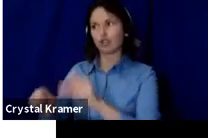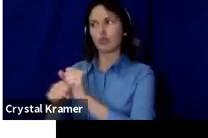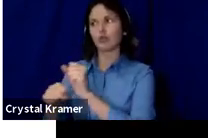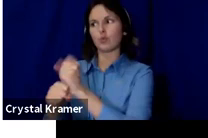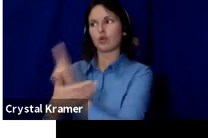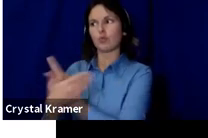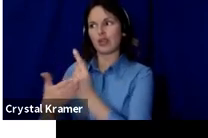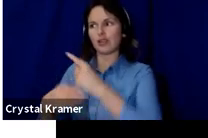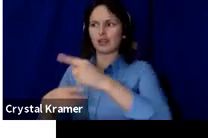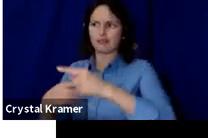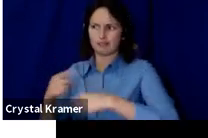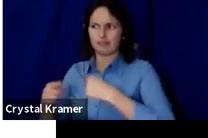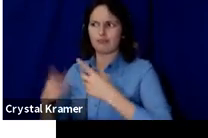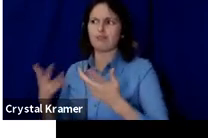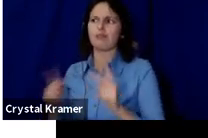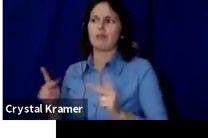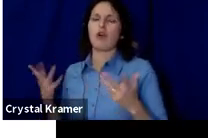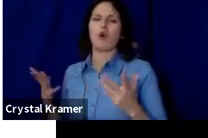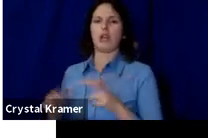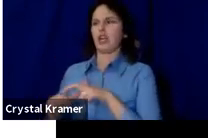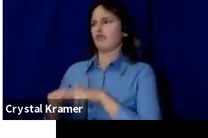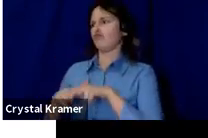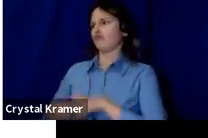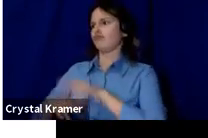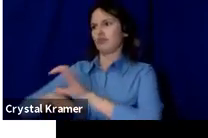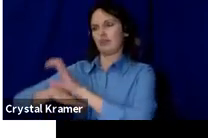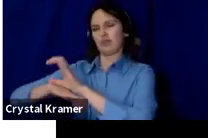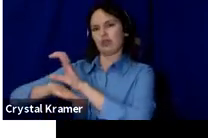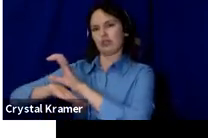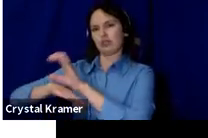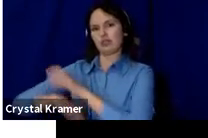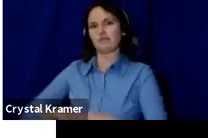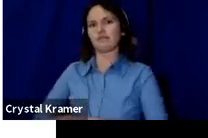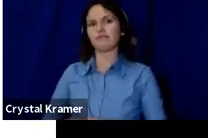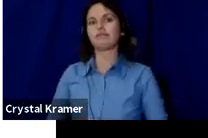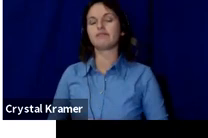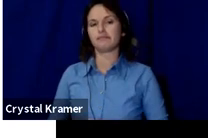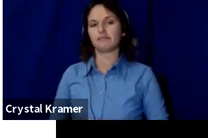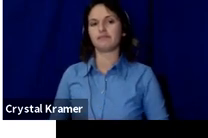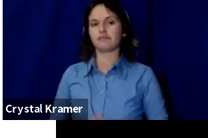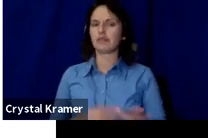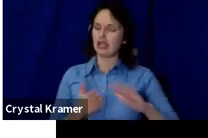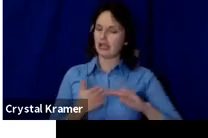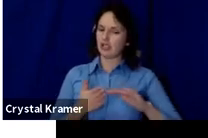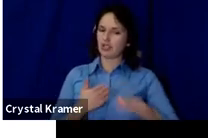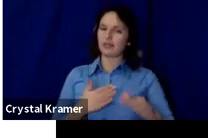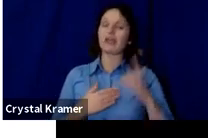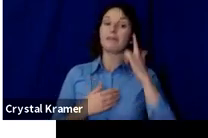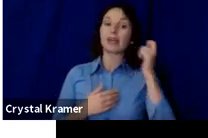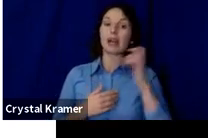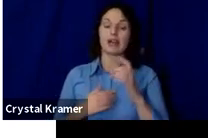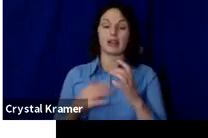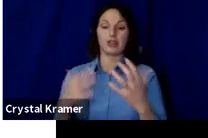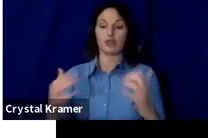Since crowdfunding campaigns take place exclusively online, they are really about building online